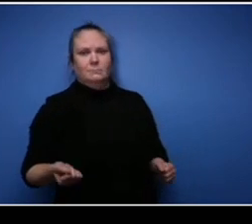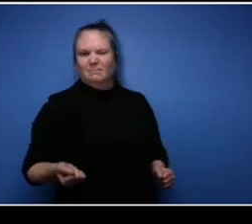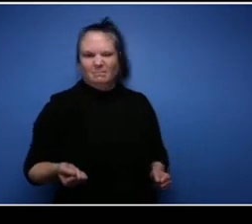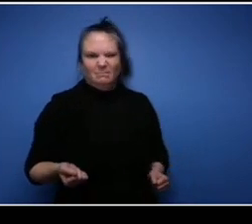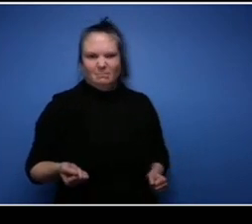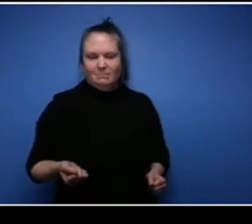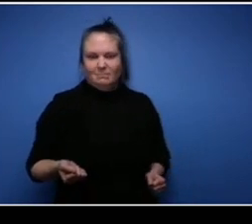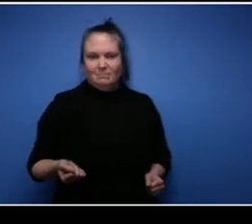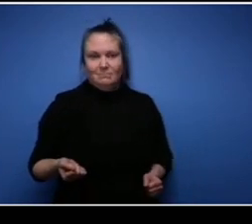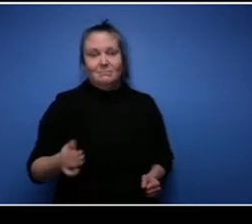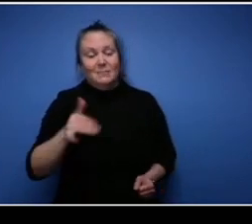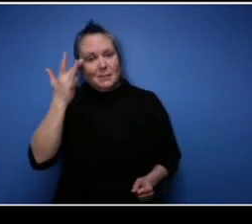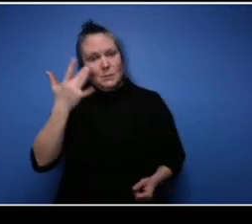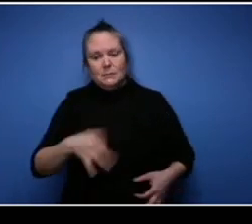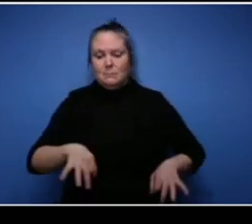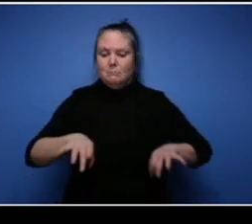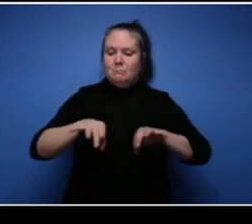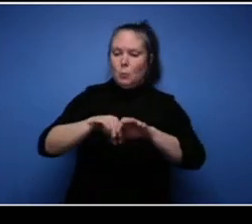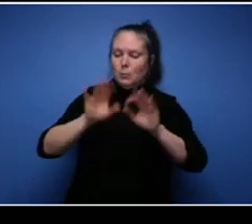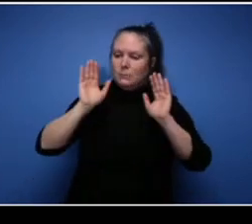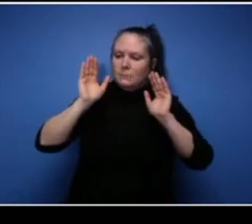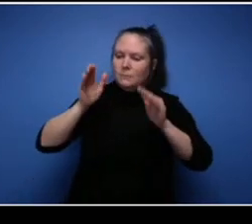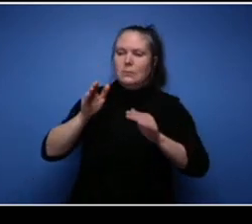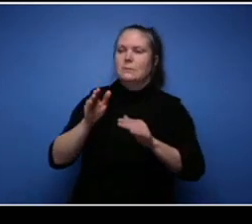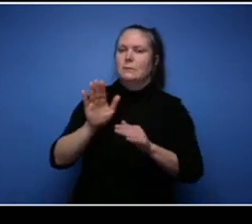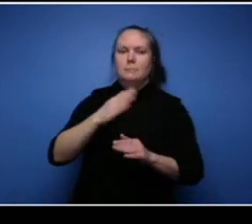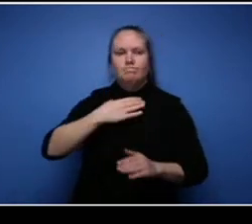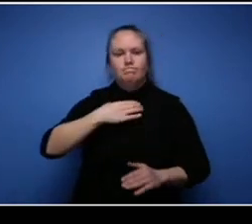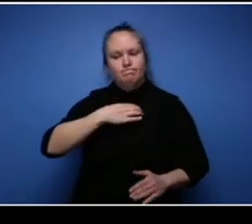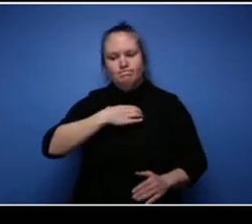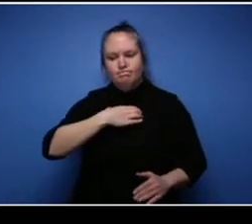can uh do regardless if you get paid because if you have that passion you know that that